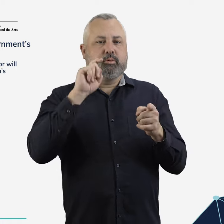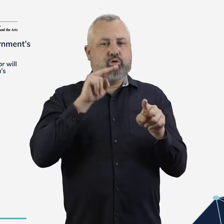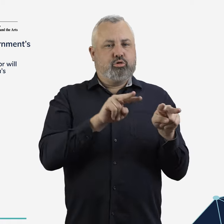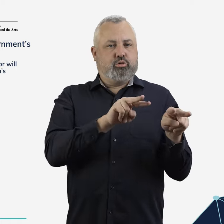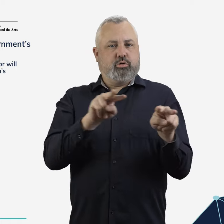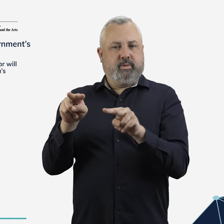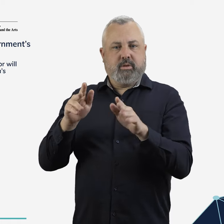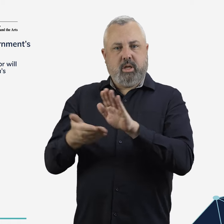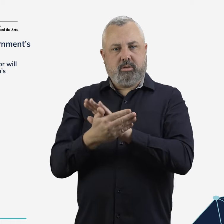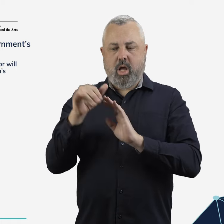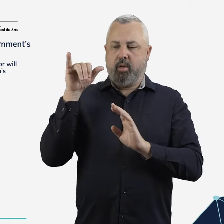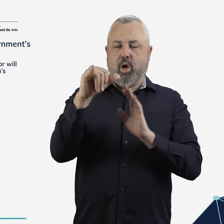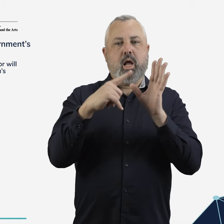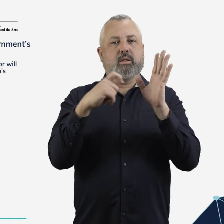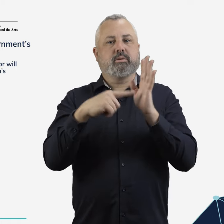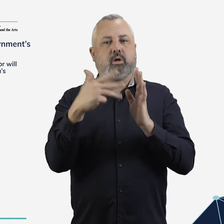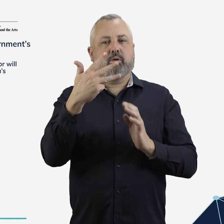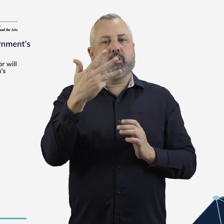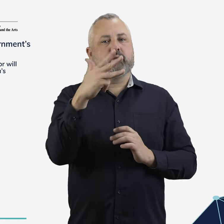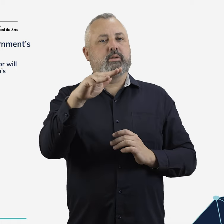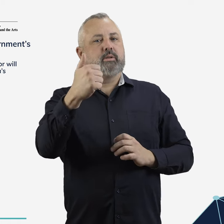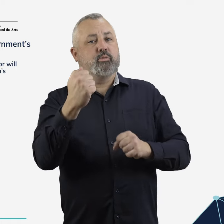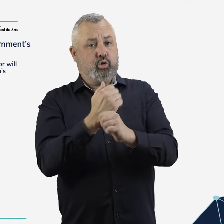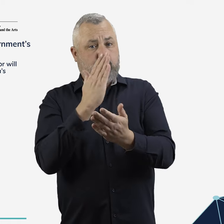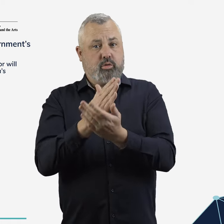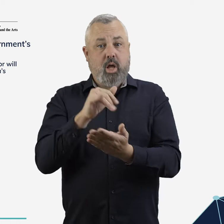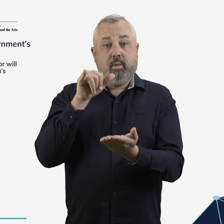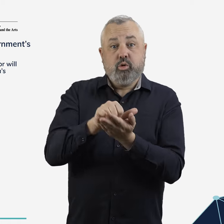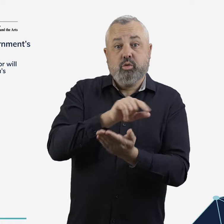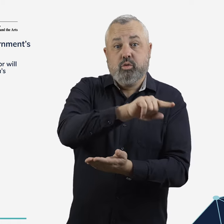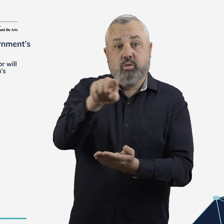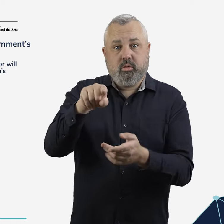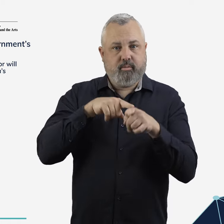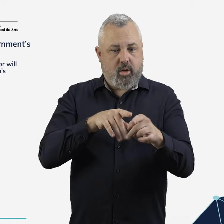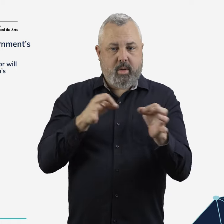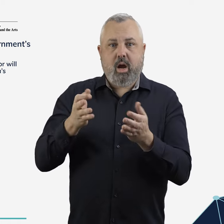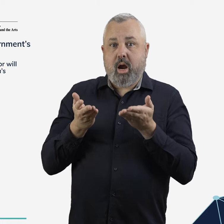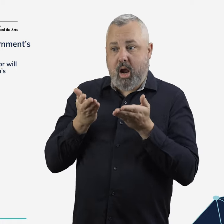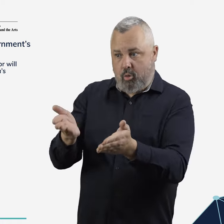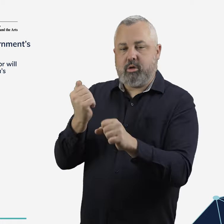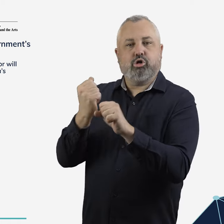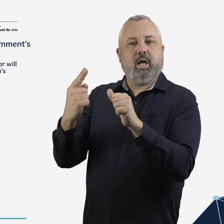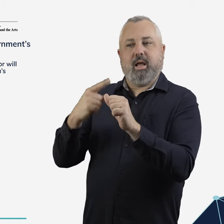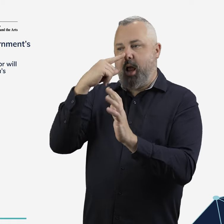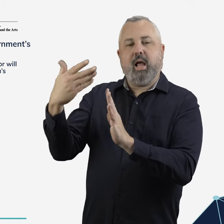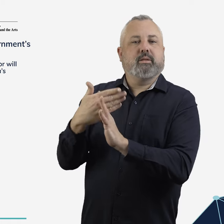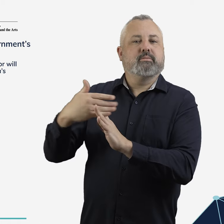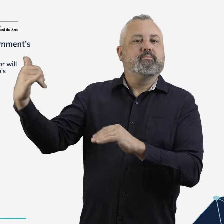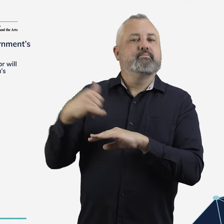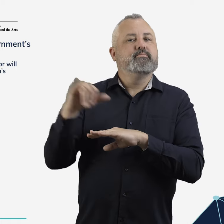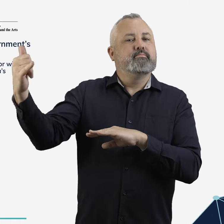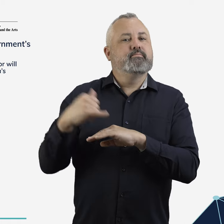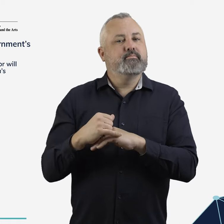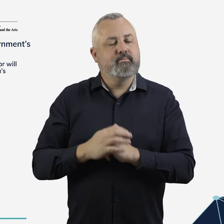fulfil its function as a regulator under the Airports Act 1996 (Cth).